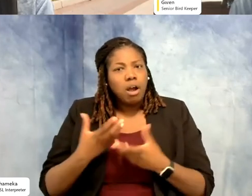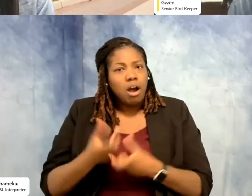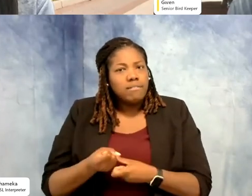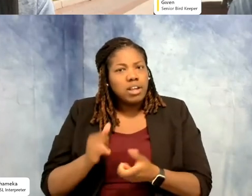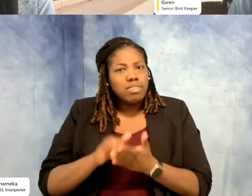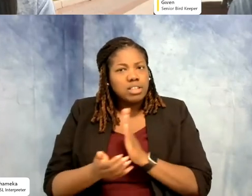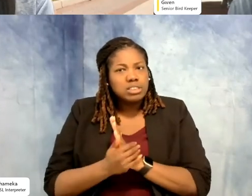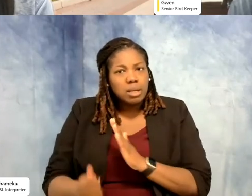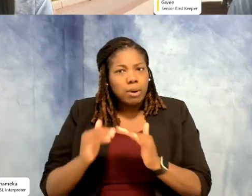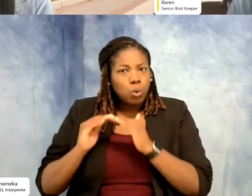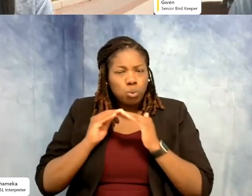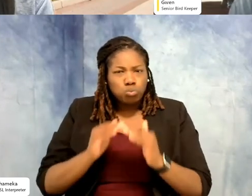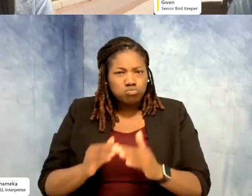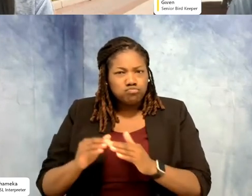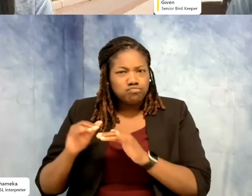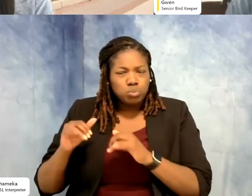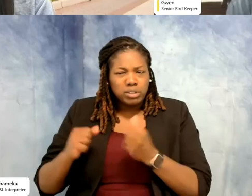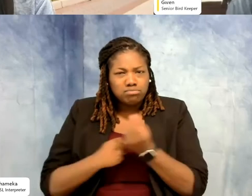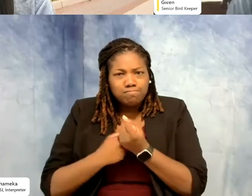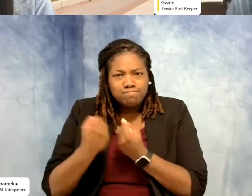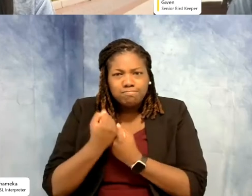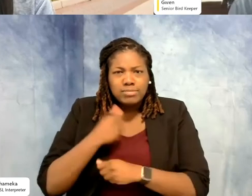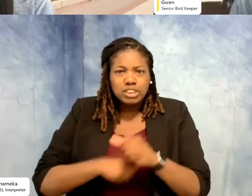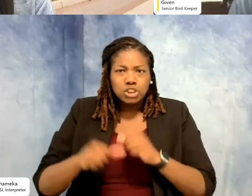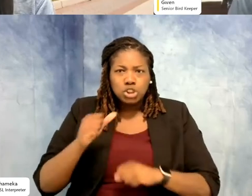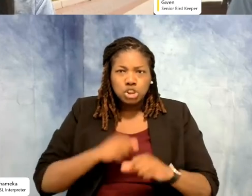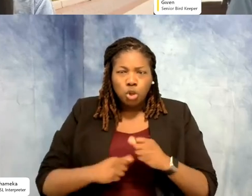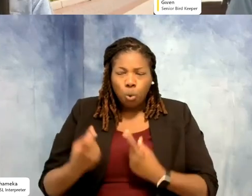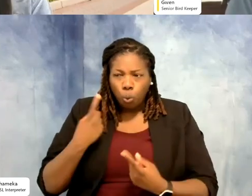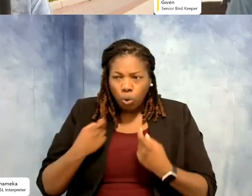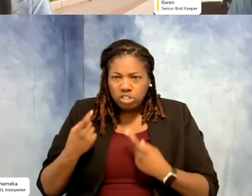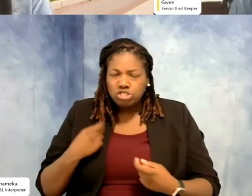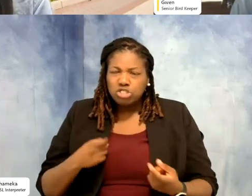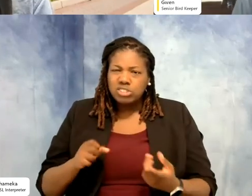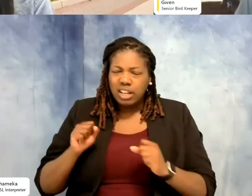co-workers around me, we support each other with questions and I can go to some of my